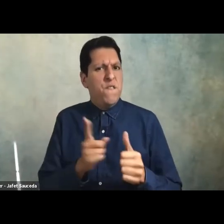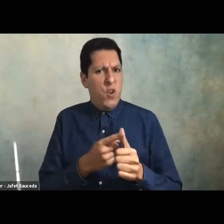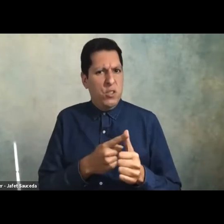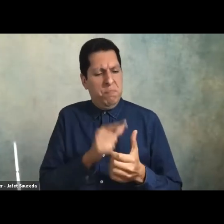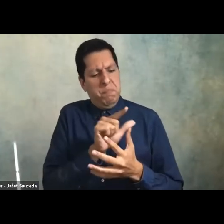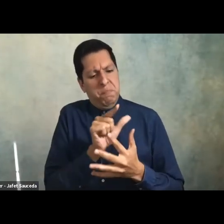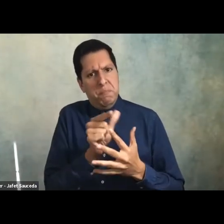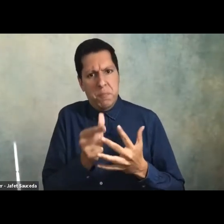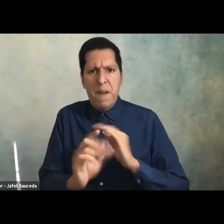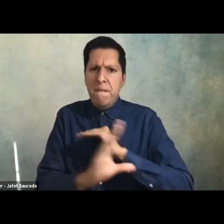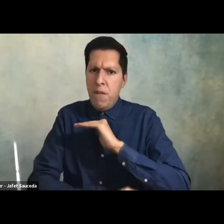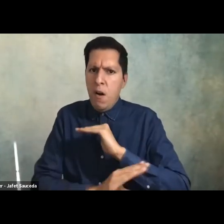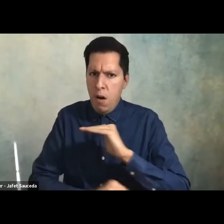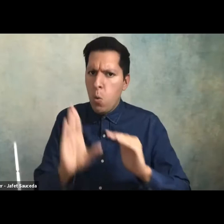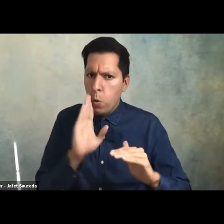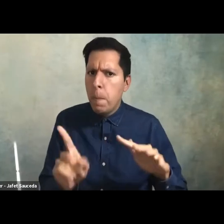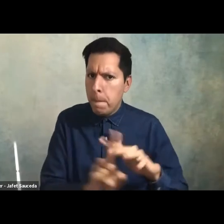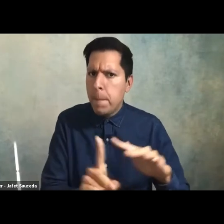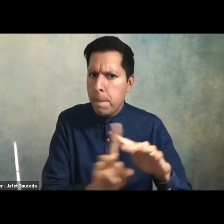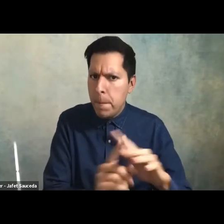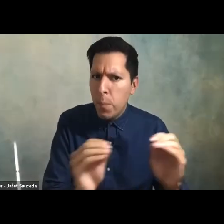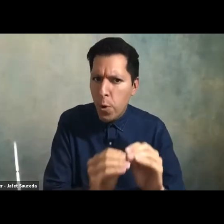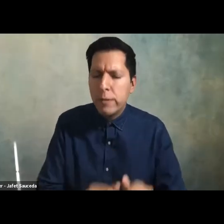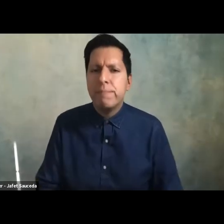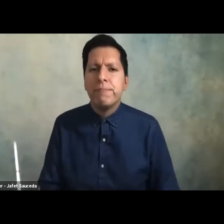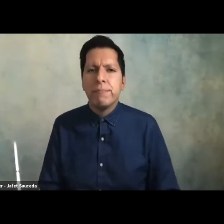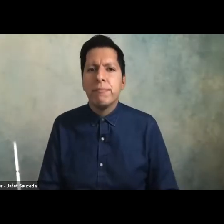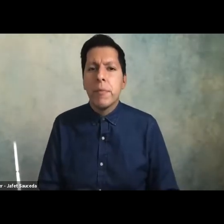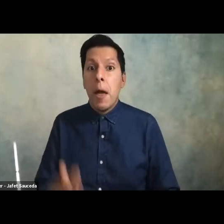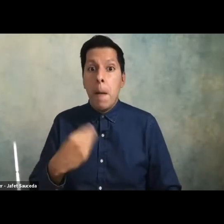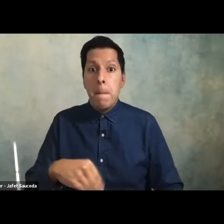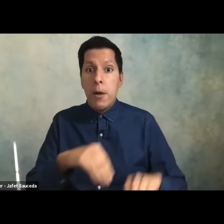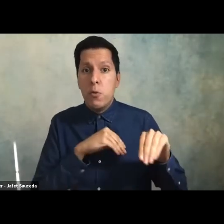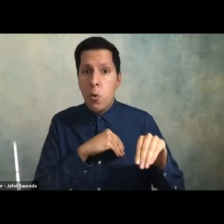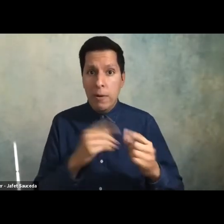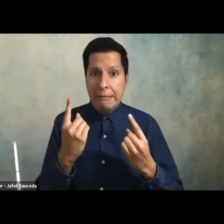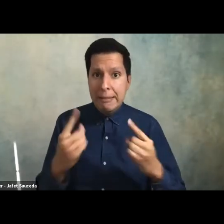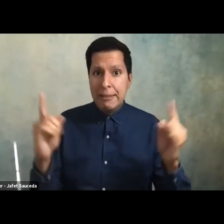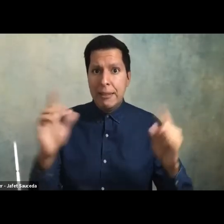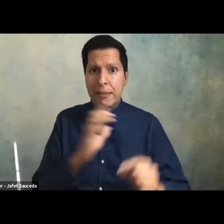so our matador success committee was inspired they just do excellent work